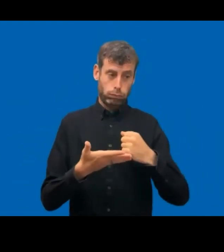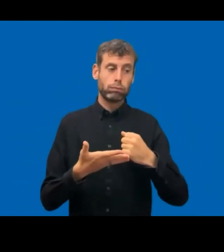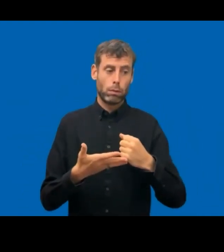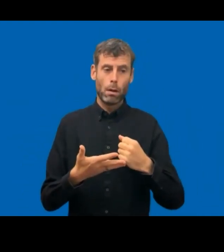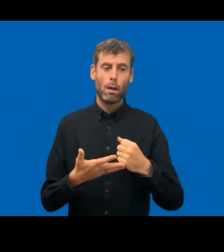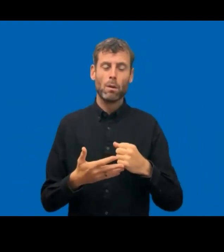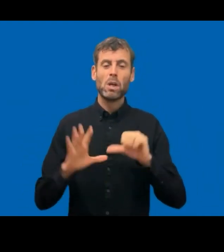are minimum.